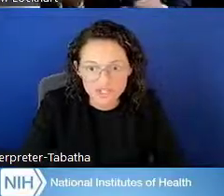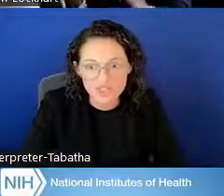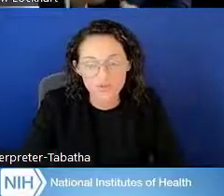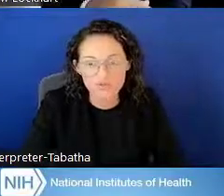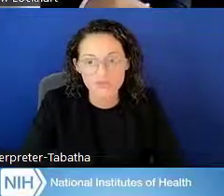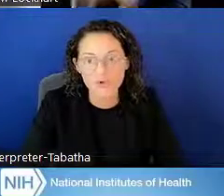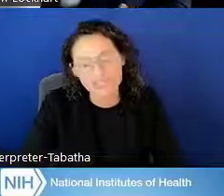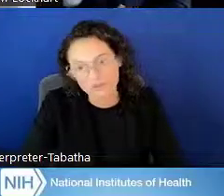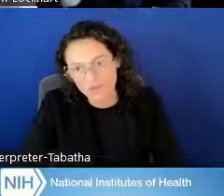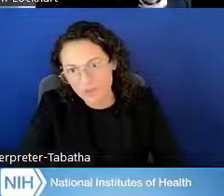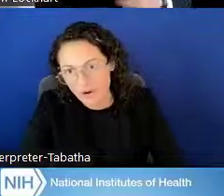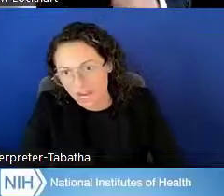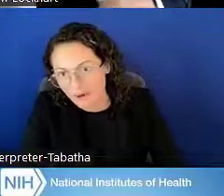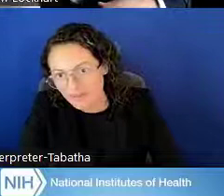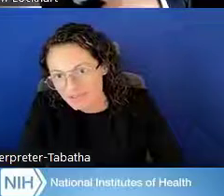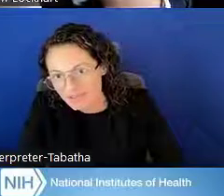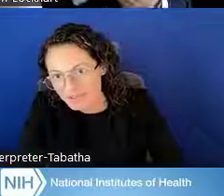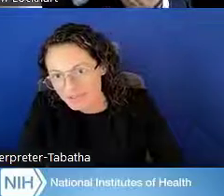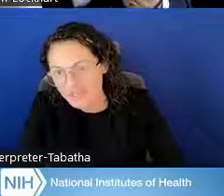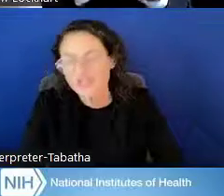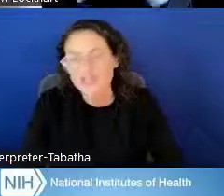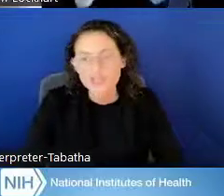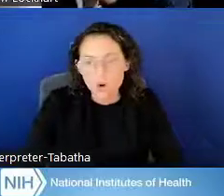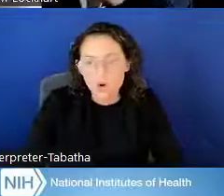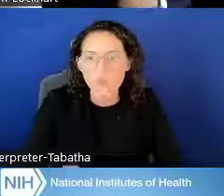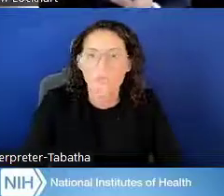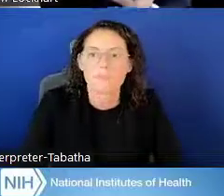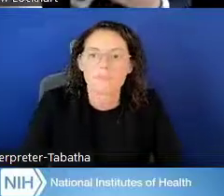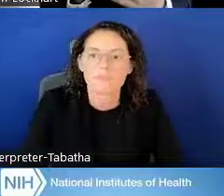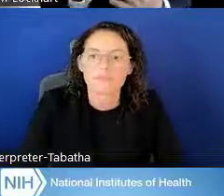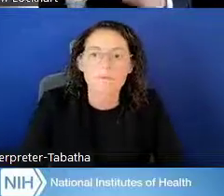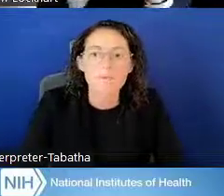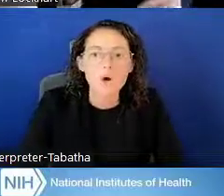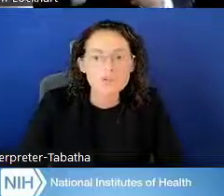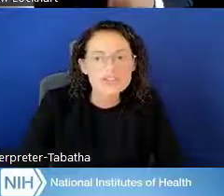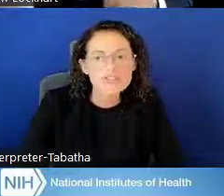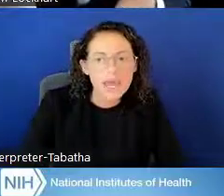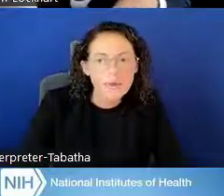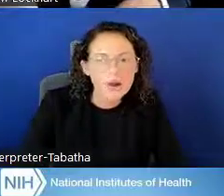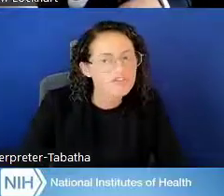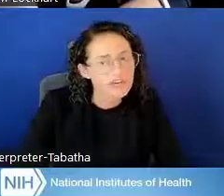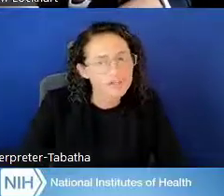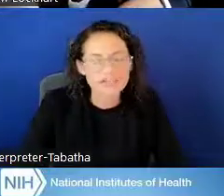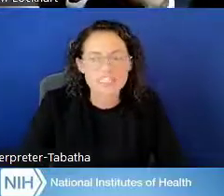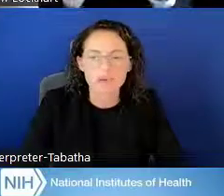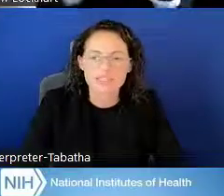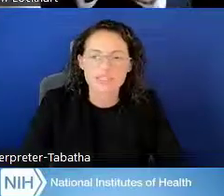and 24 different program officers, so most of them are very responsive.